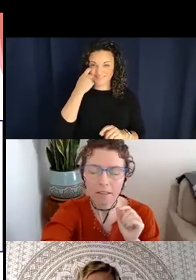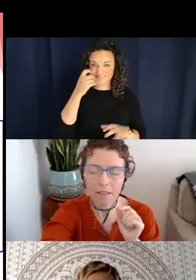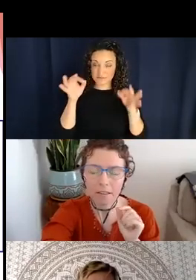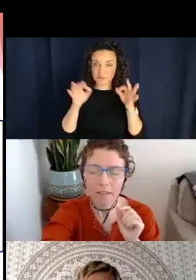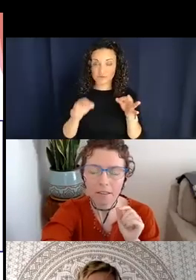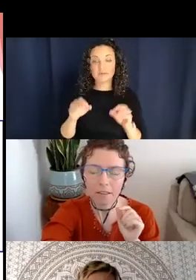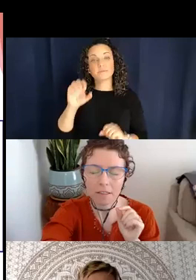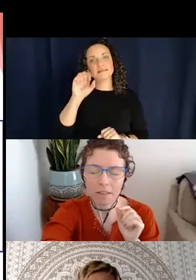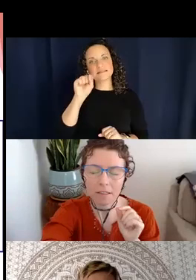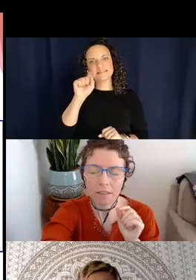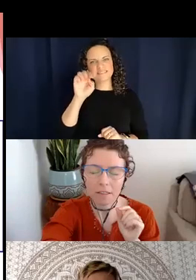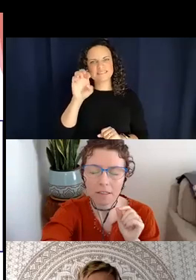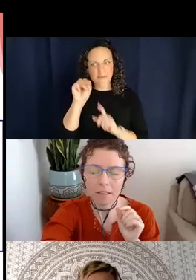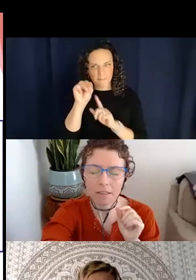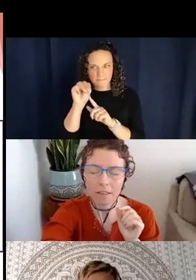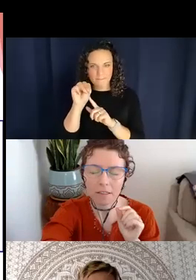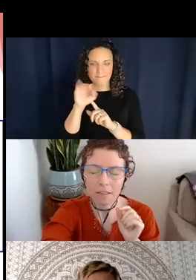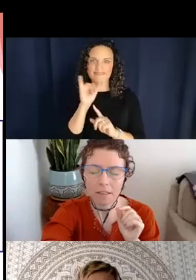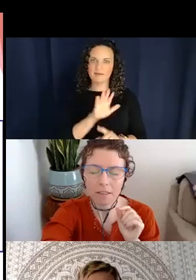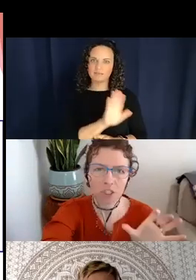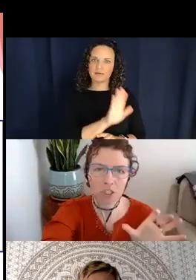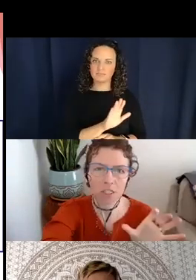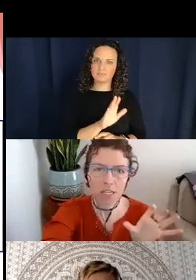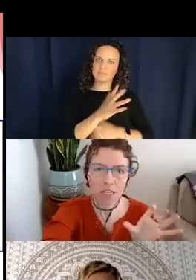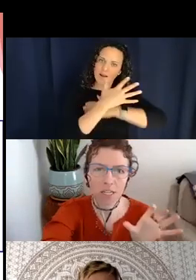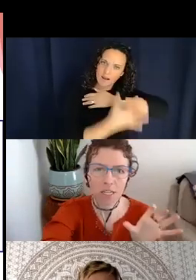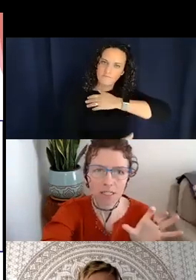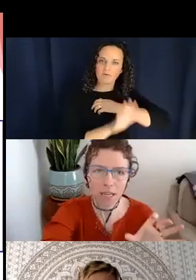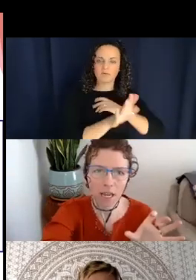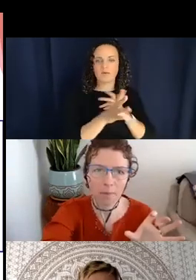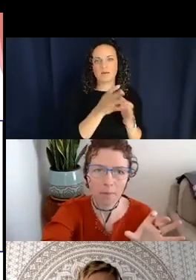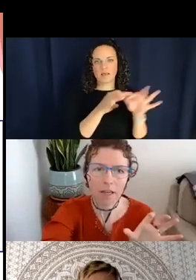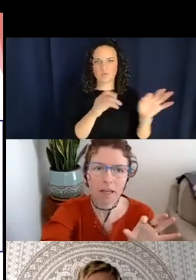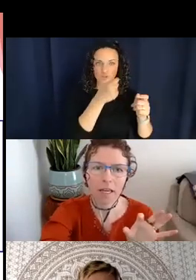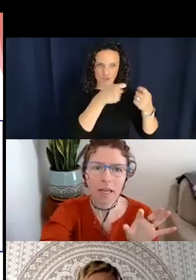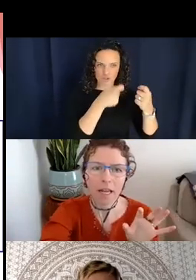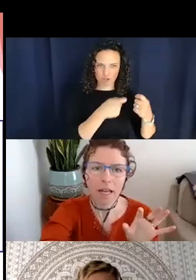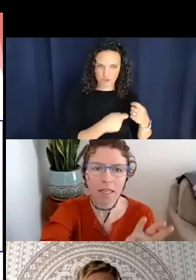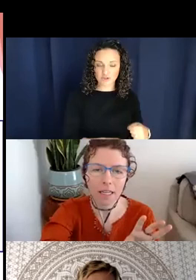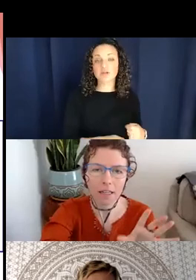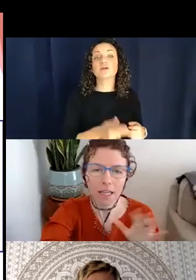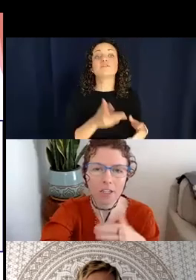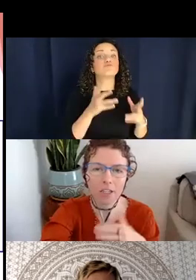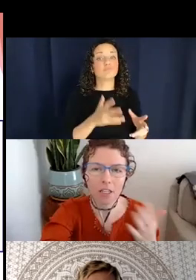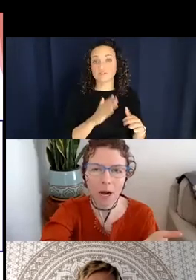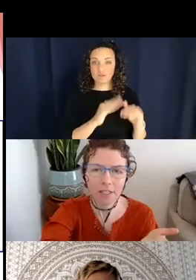are what change and the rest of the construction stays the same, in ASL it's actually the opposite